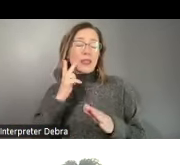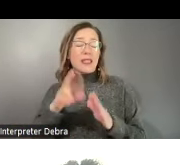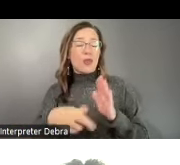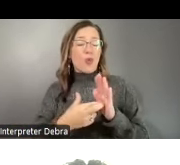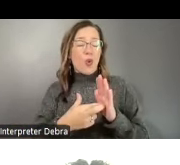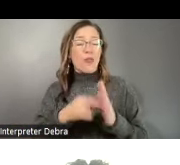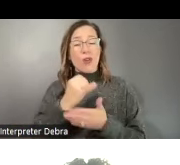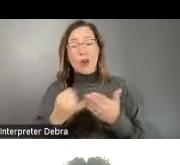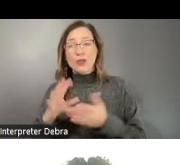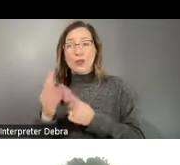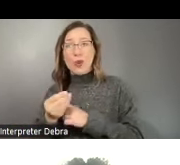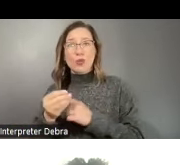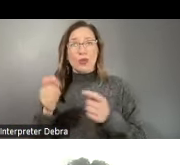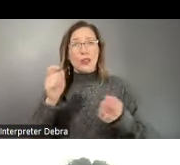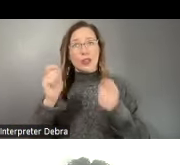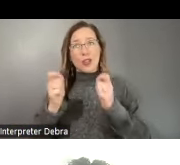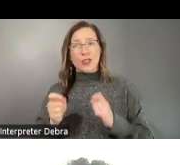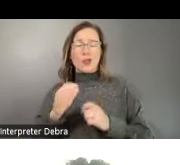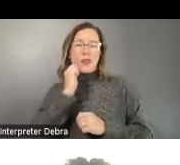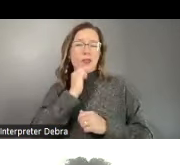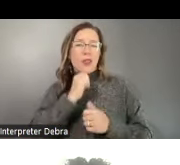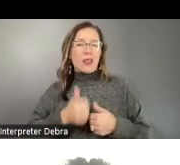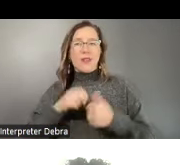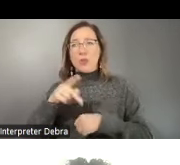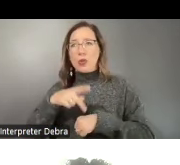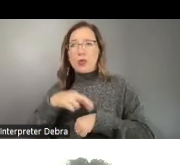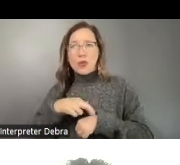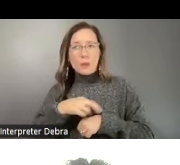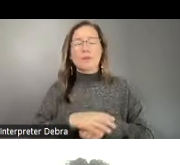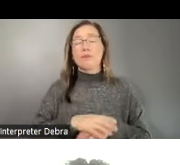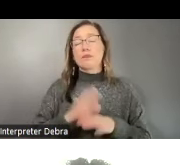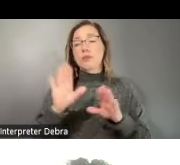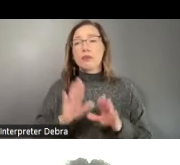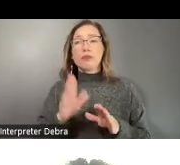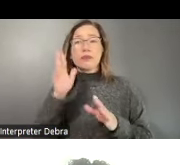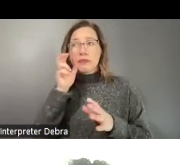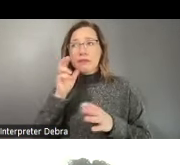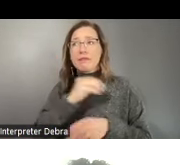play in shaping daily life in Puerto Rico. And it was wonderful to hear from Mayor Torres on